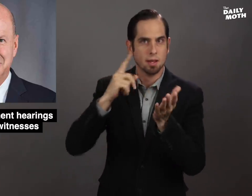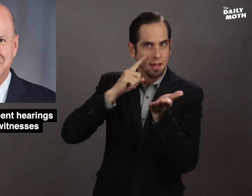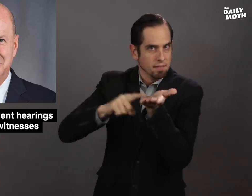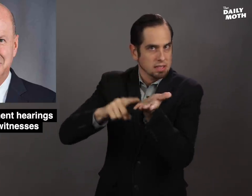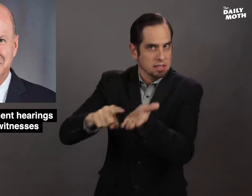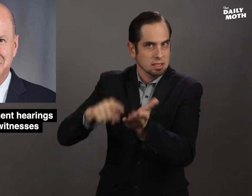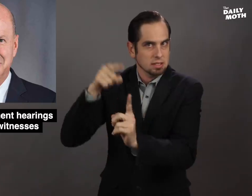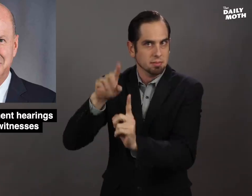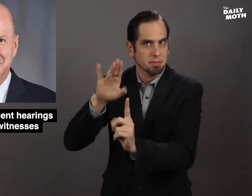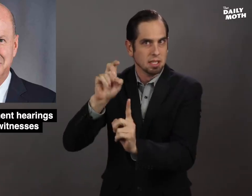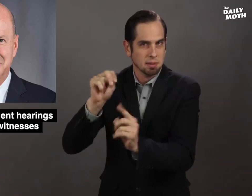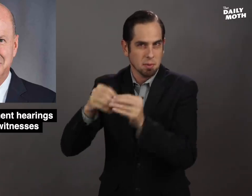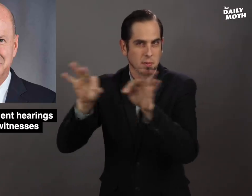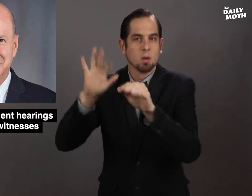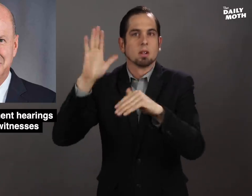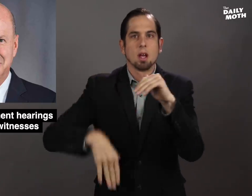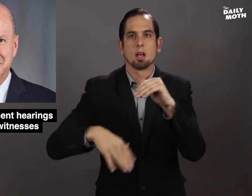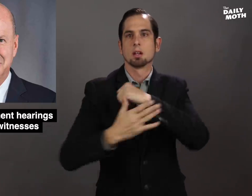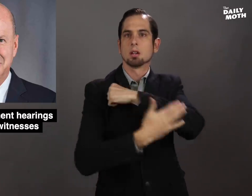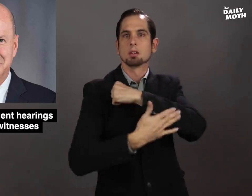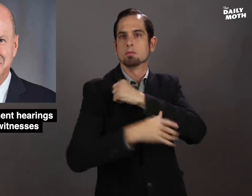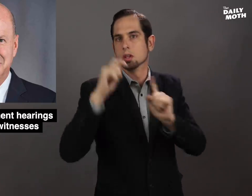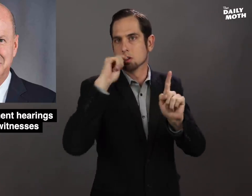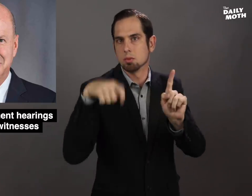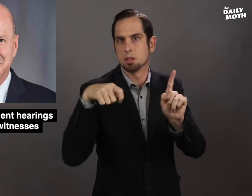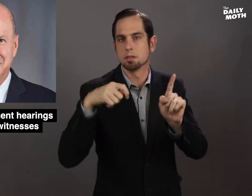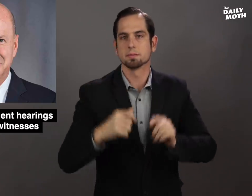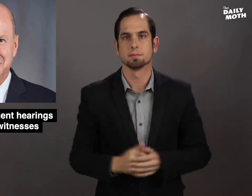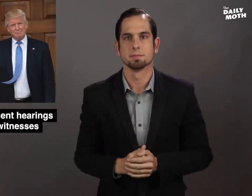"the investigations of Biden" than Ukraine.